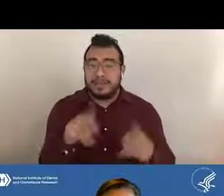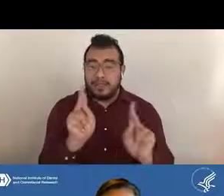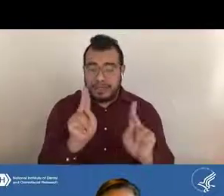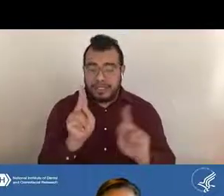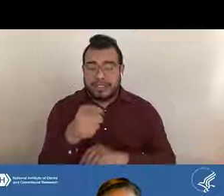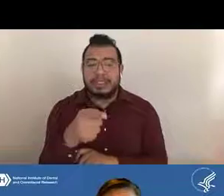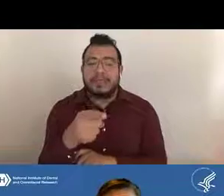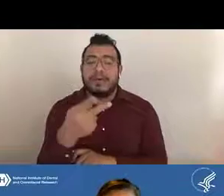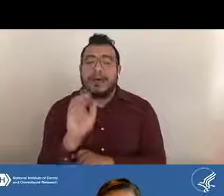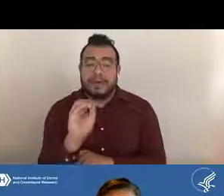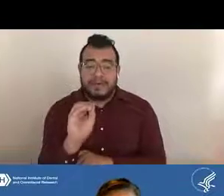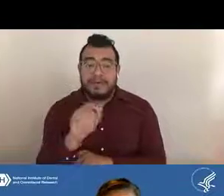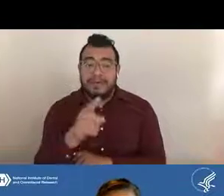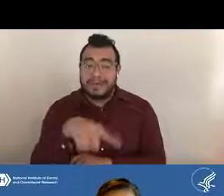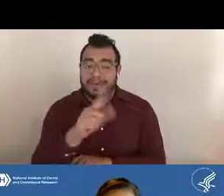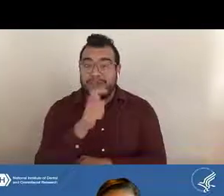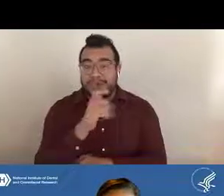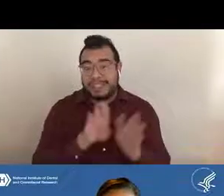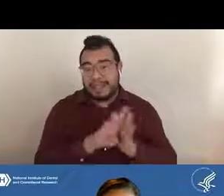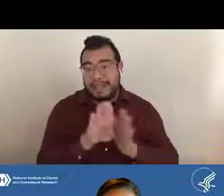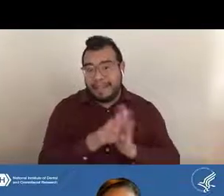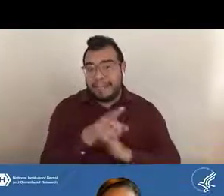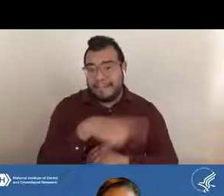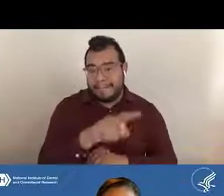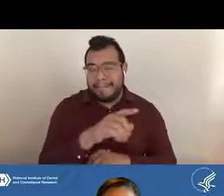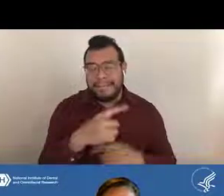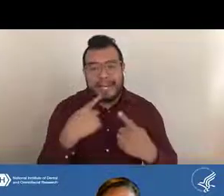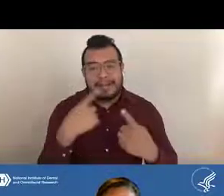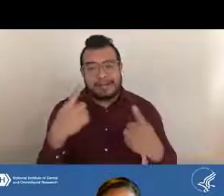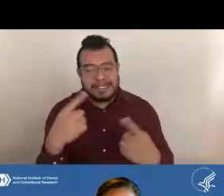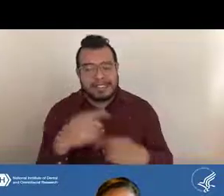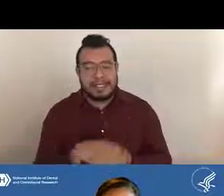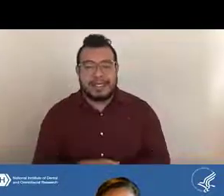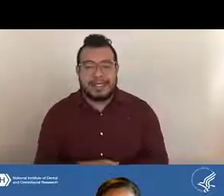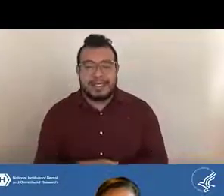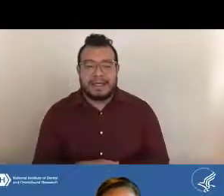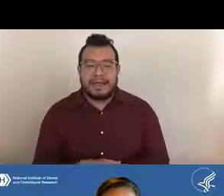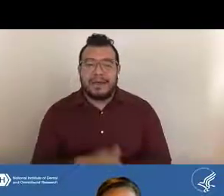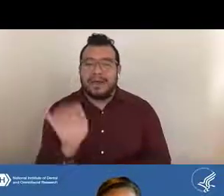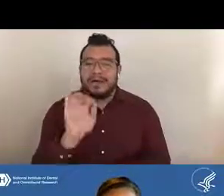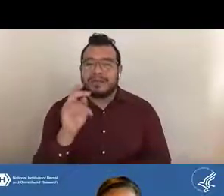actually develop funding opportunity announcements. You may also see those called FOAs,